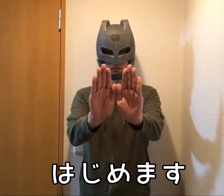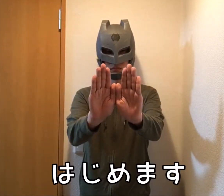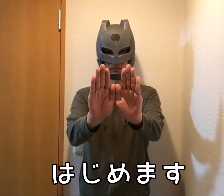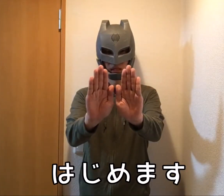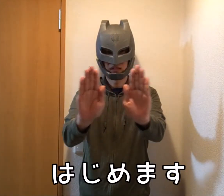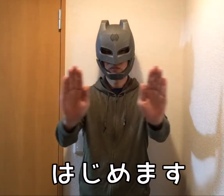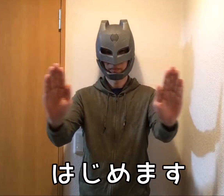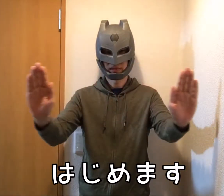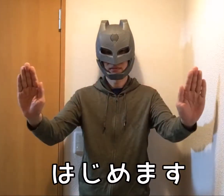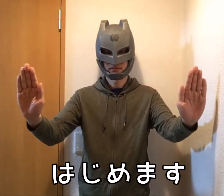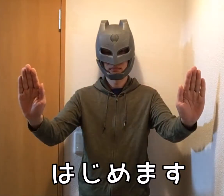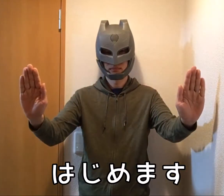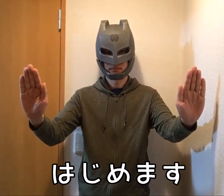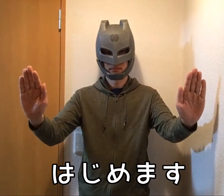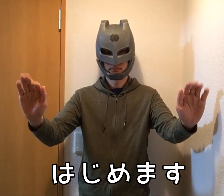Let's start